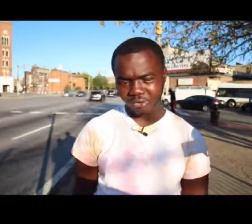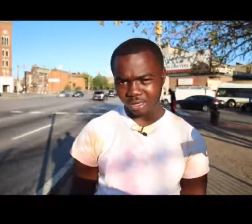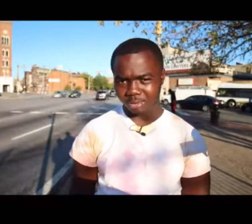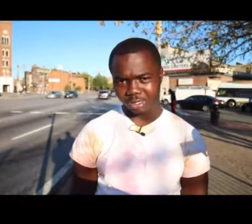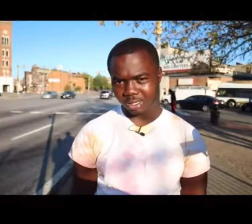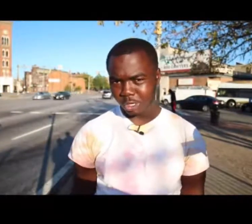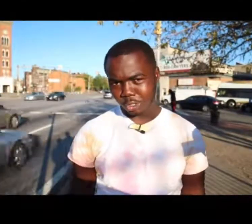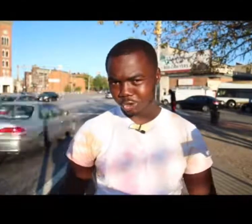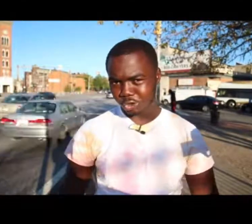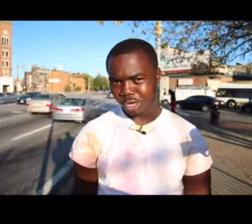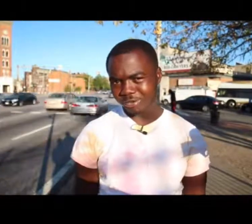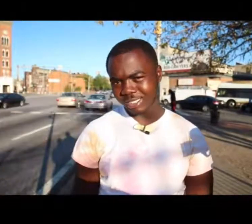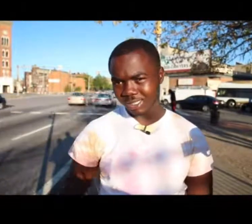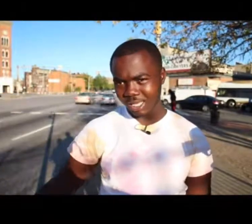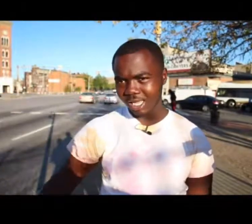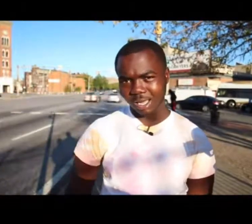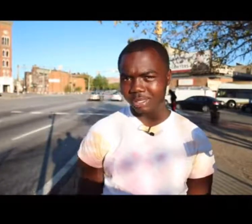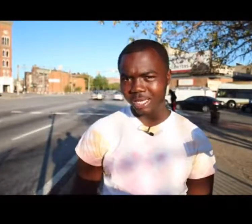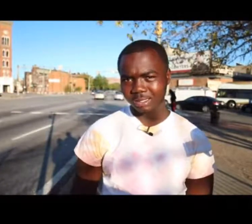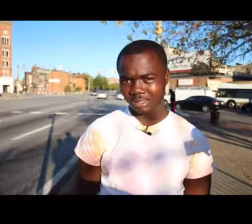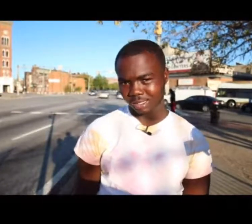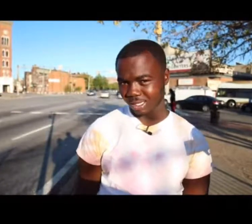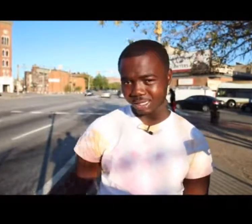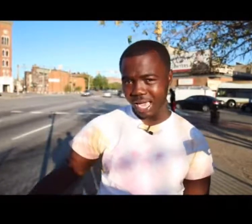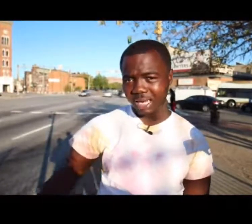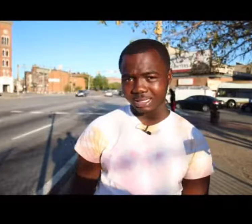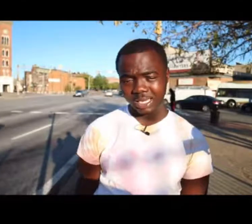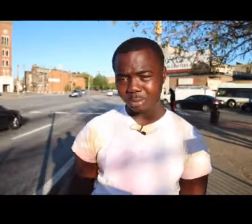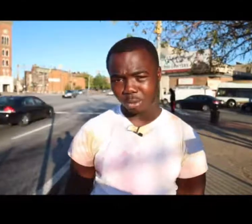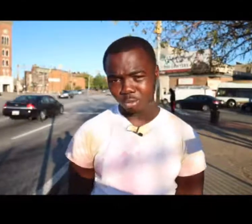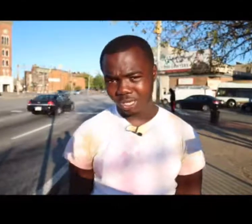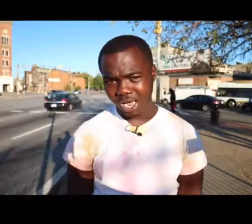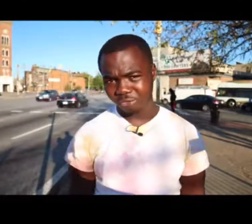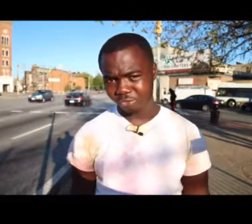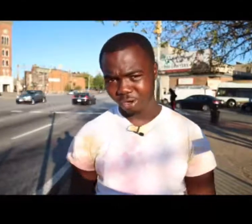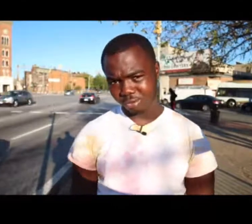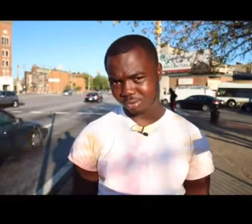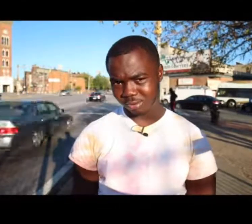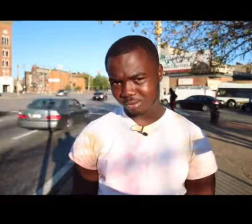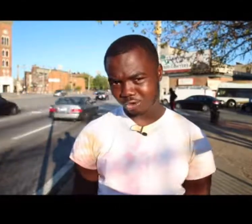me wasn't in my family for real so after that forever it was like that